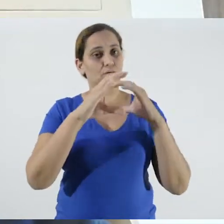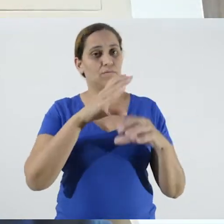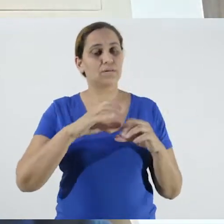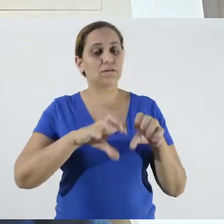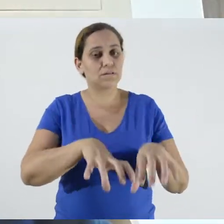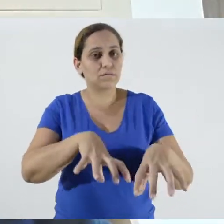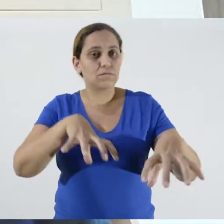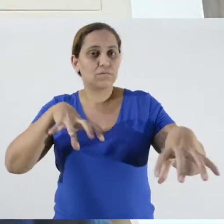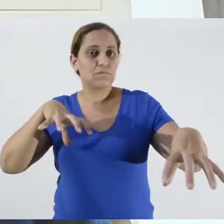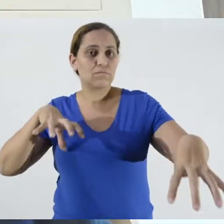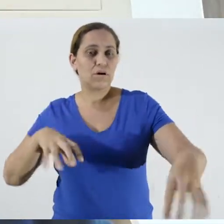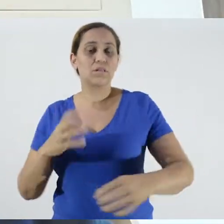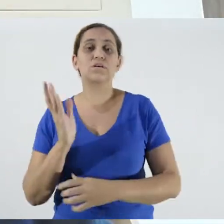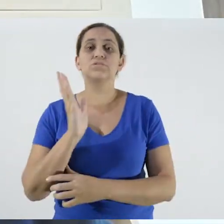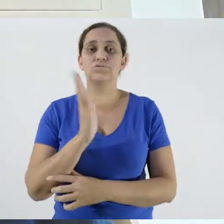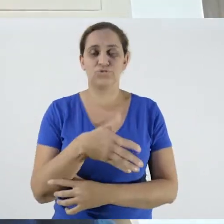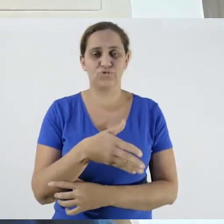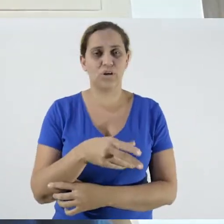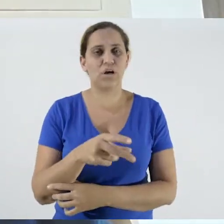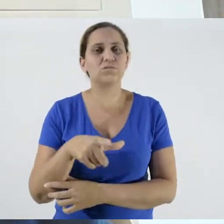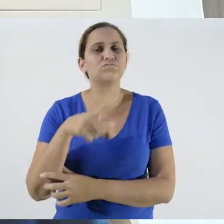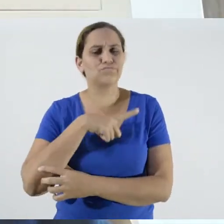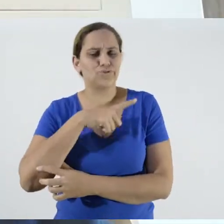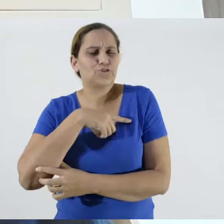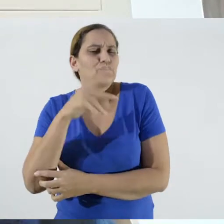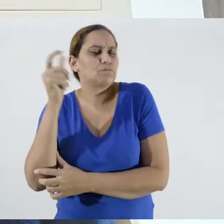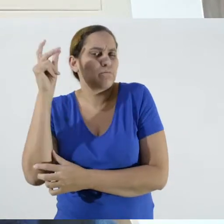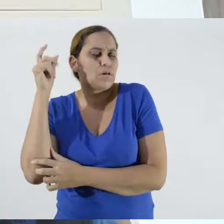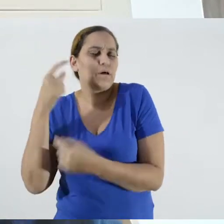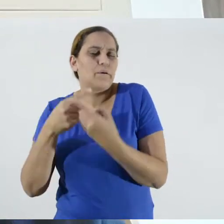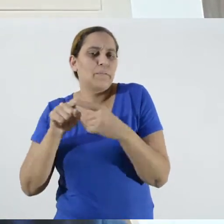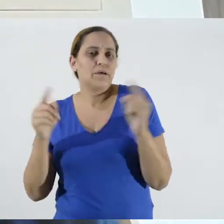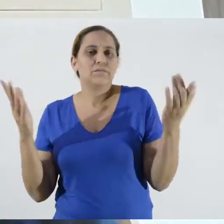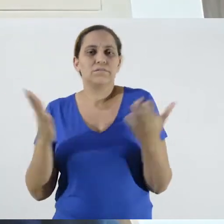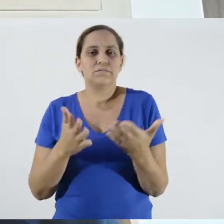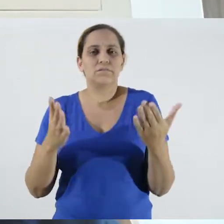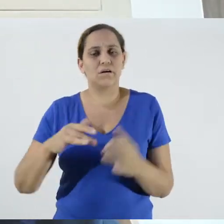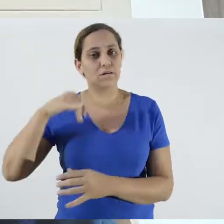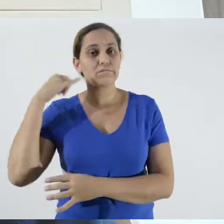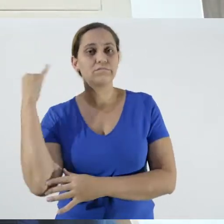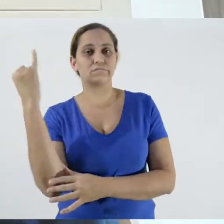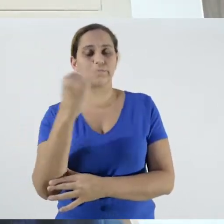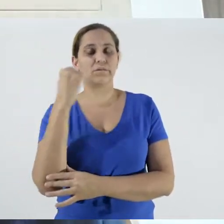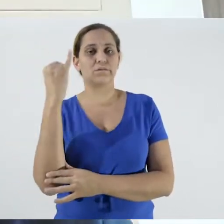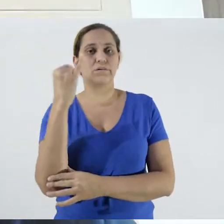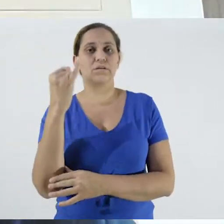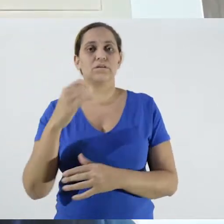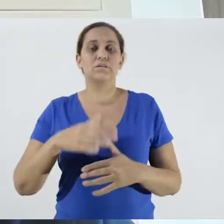has intensified more and more now. I believe that,